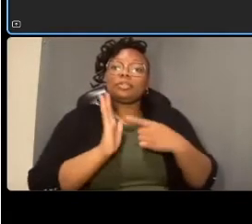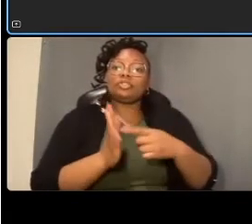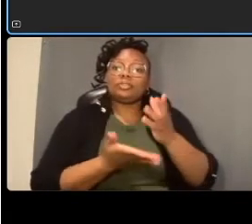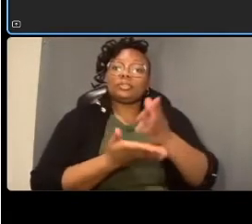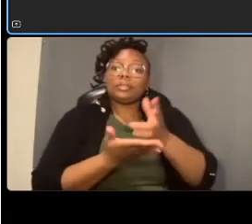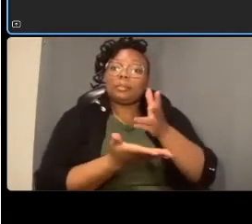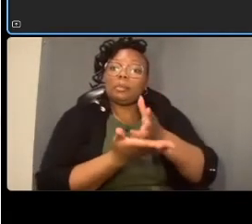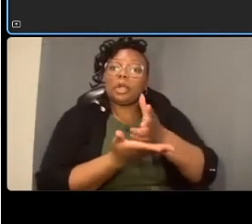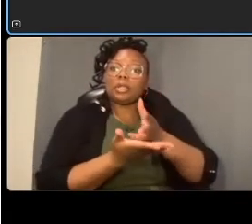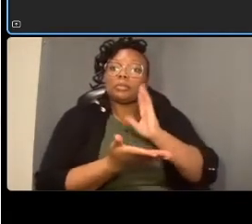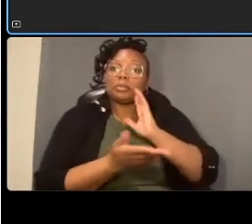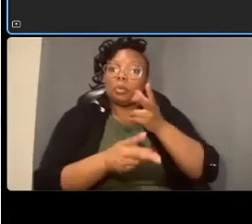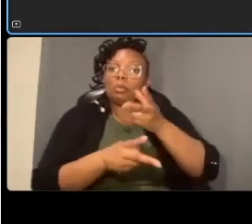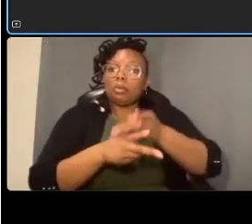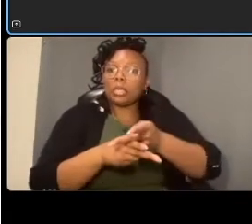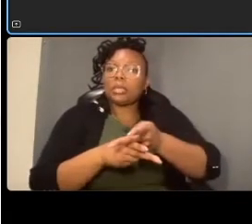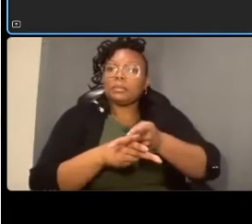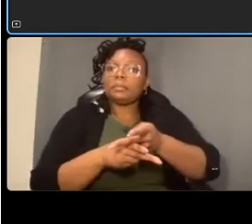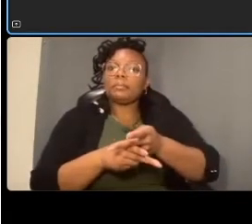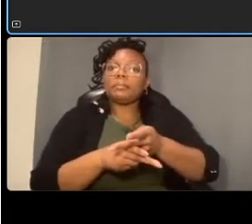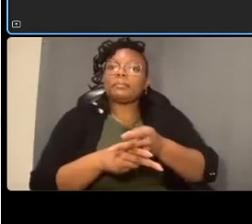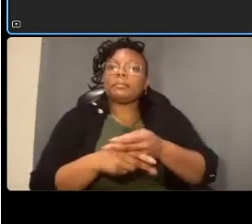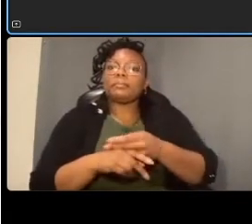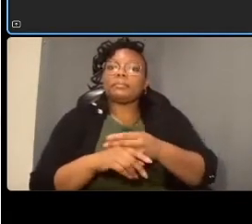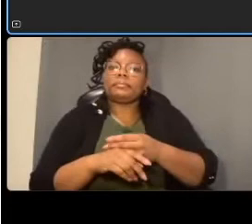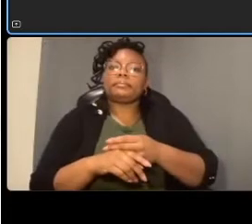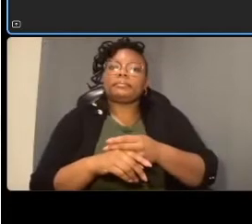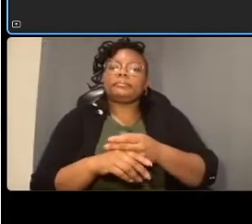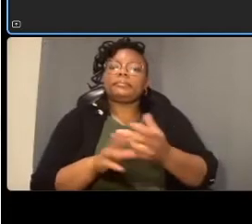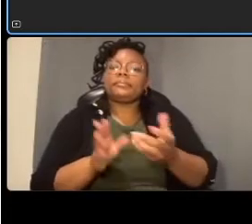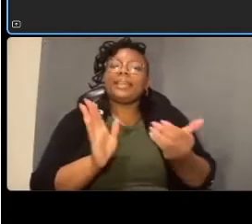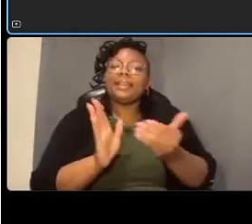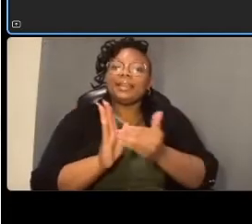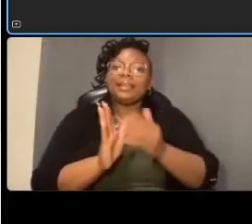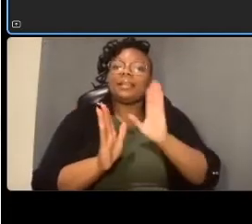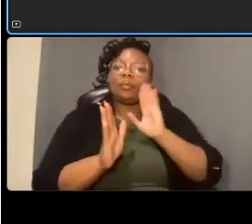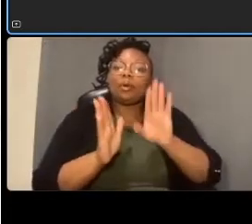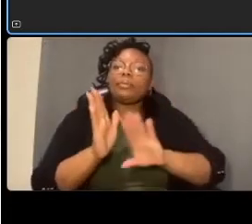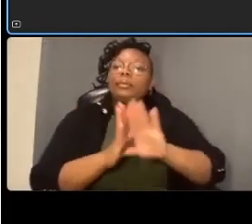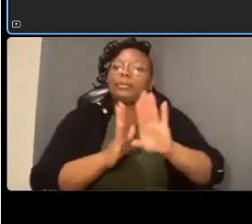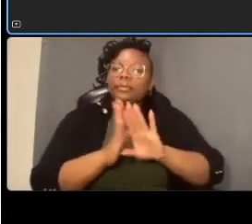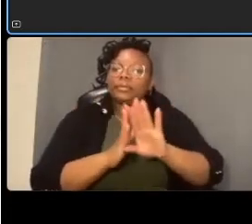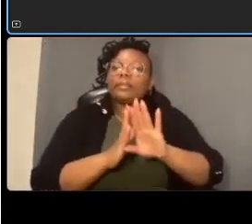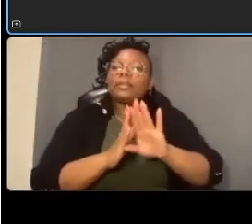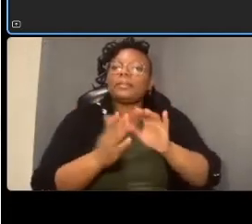developed in uh in the study and the bike lanes and buffers same as the other segments we have